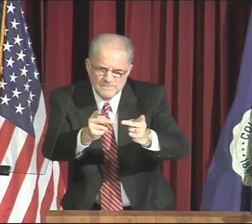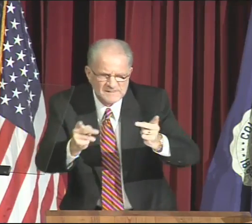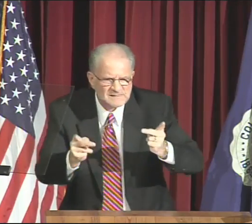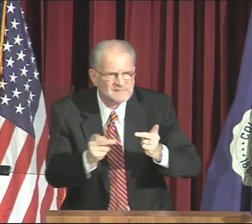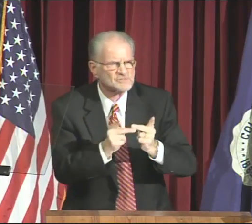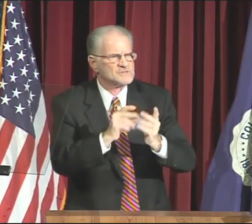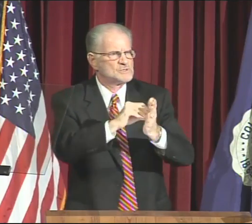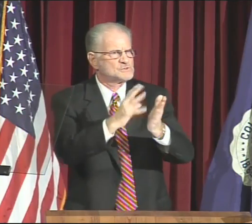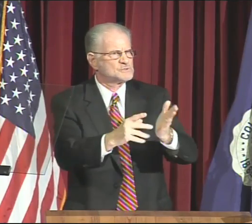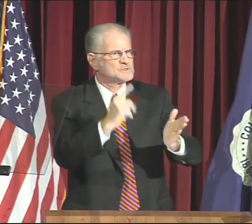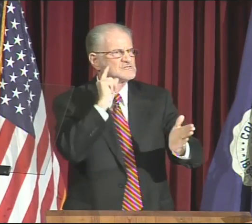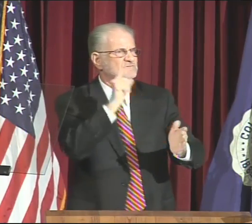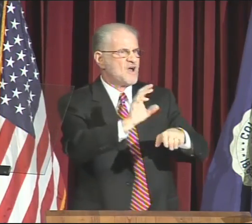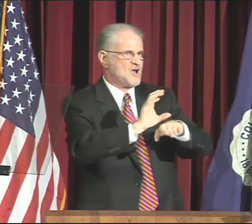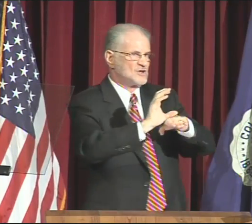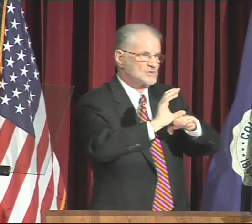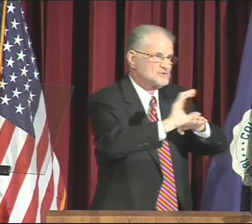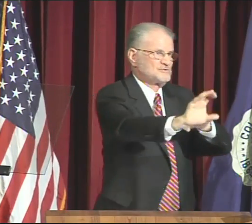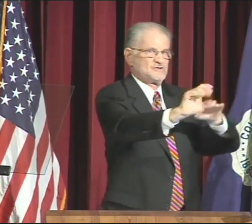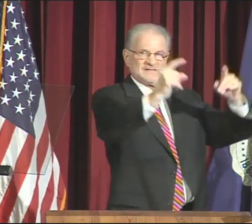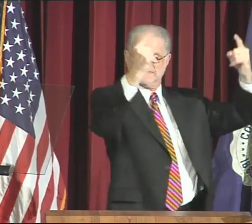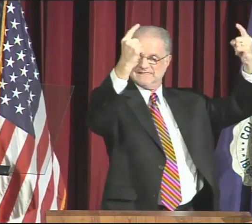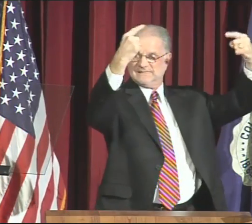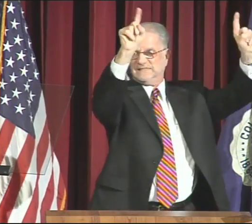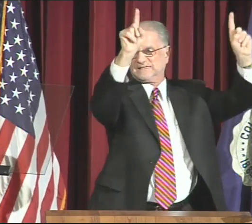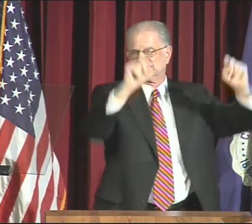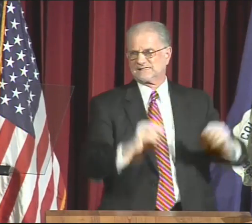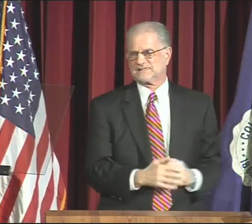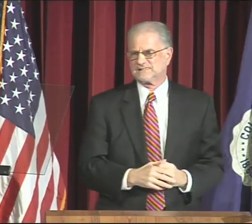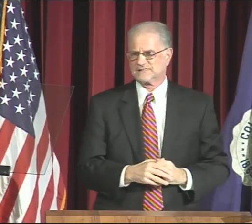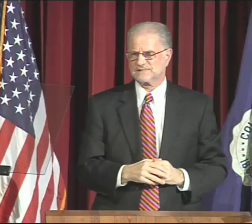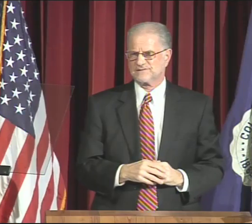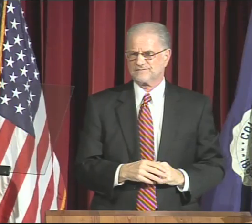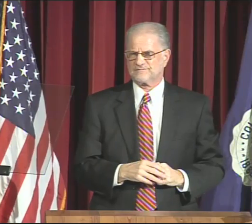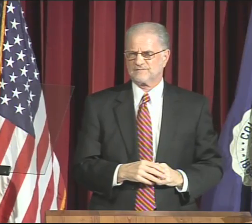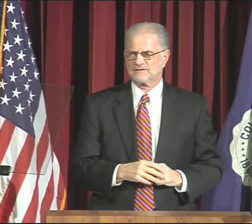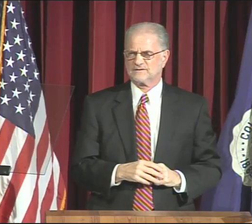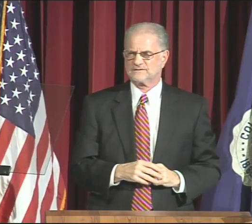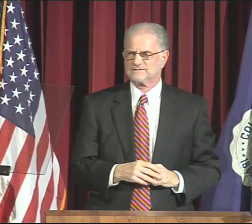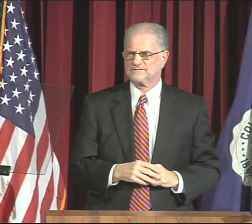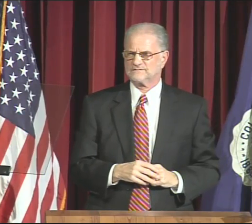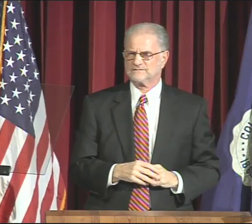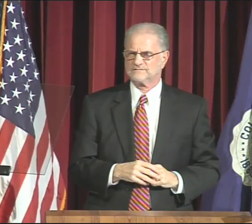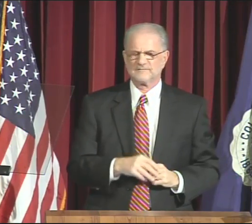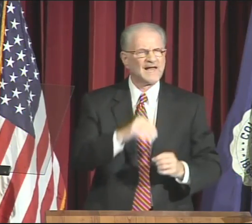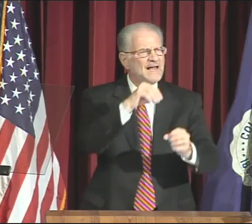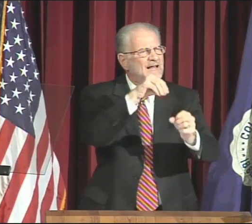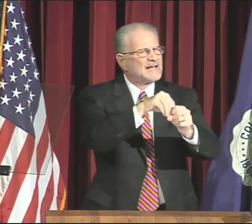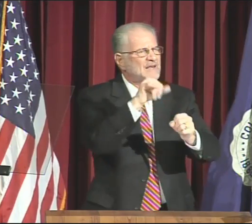core programs to position students for career success.